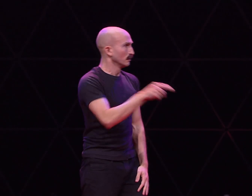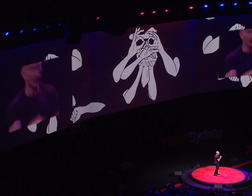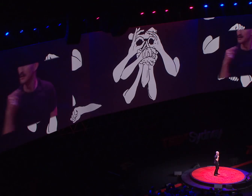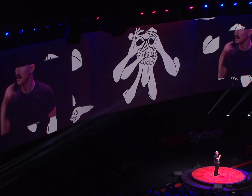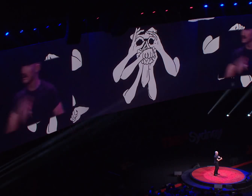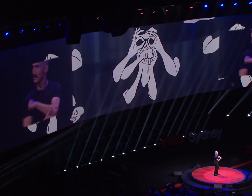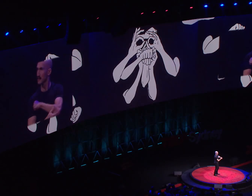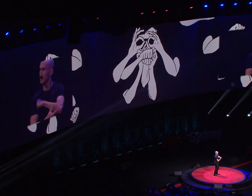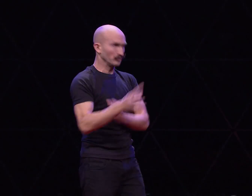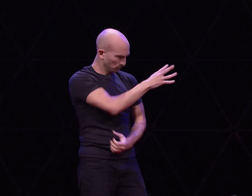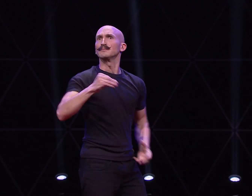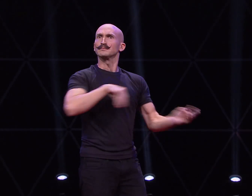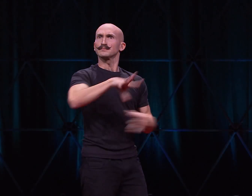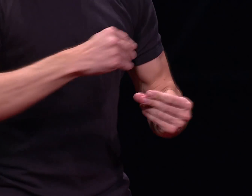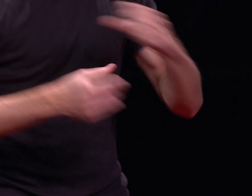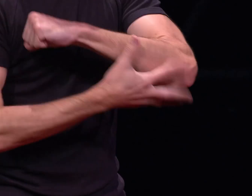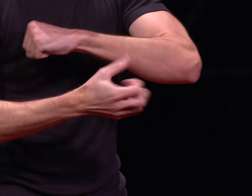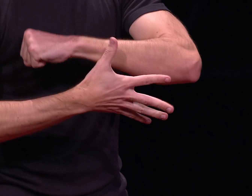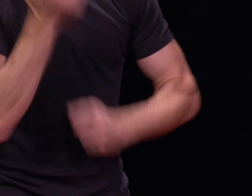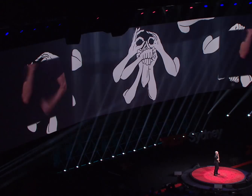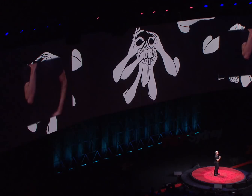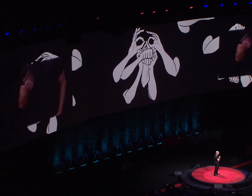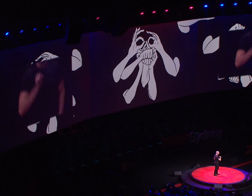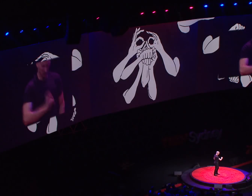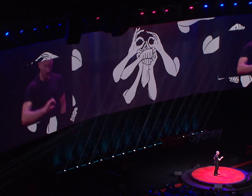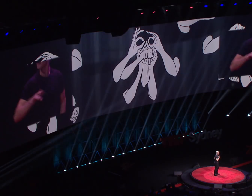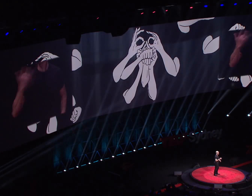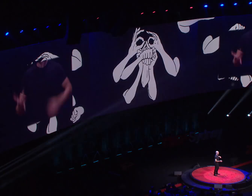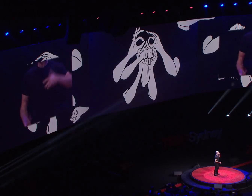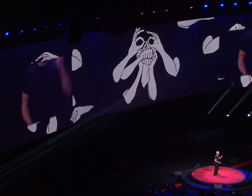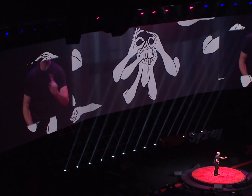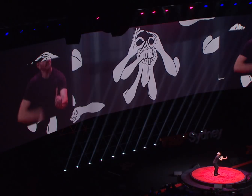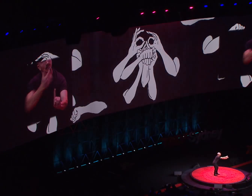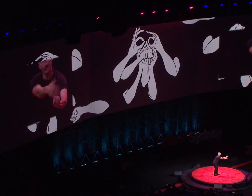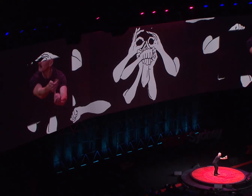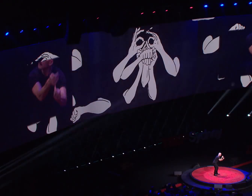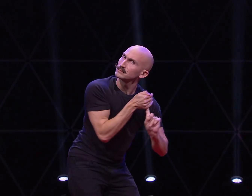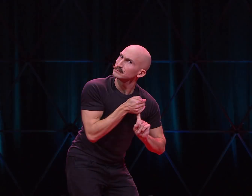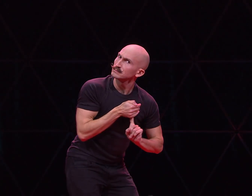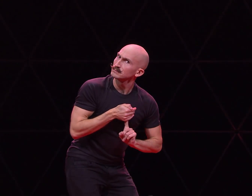He's just a poor boy from a poor family Spare him his life from this monstrosity